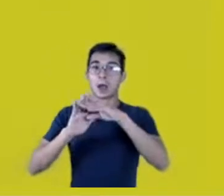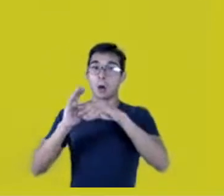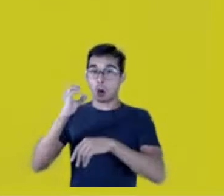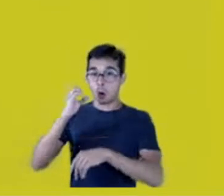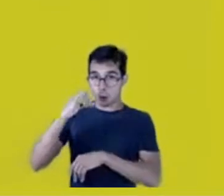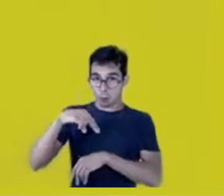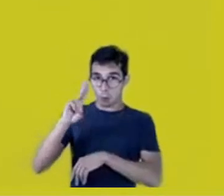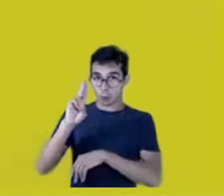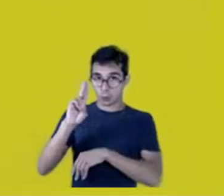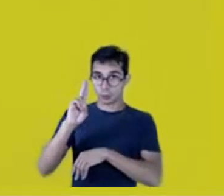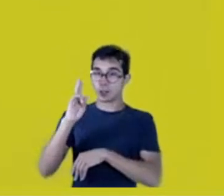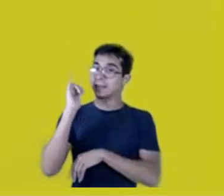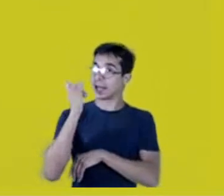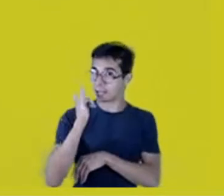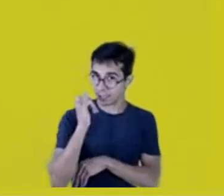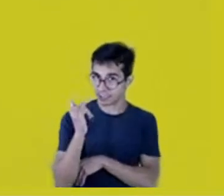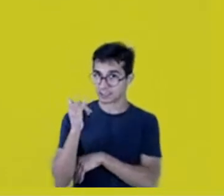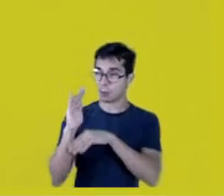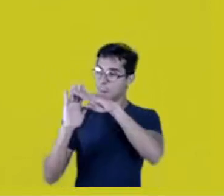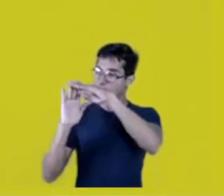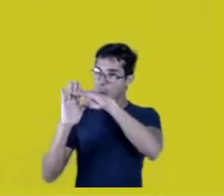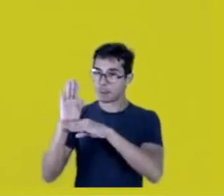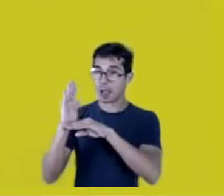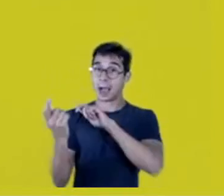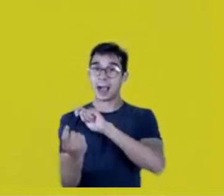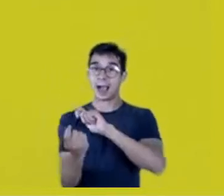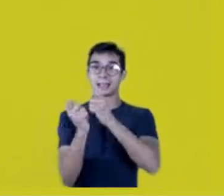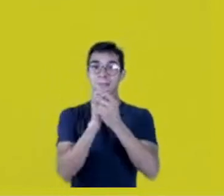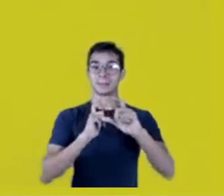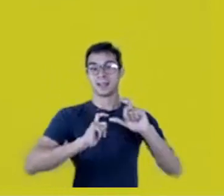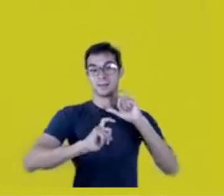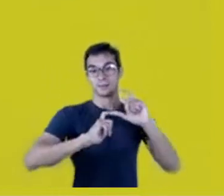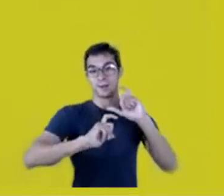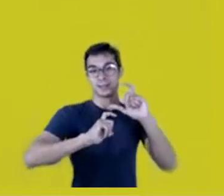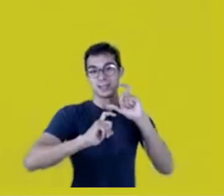turn benefit sharing into a jingle,